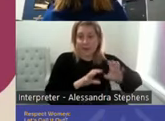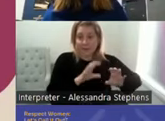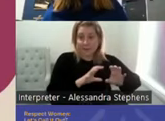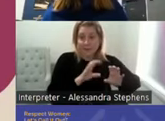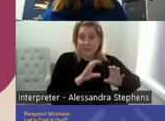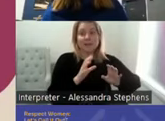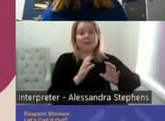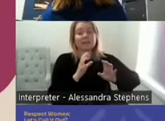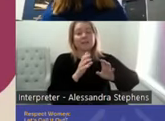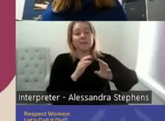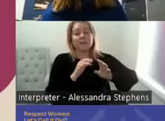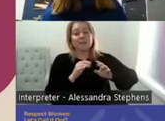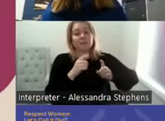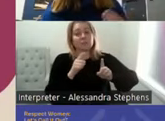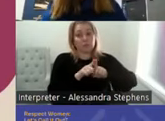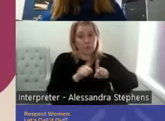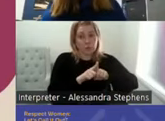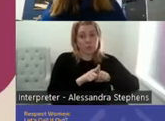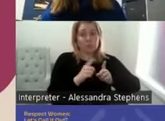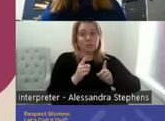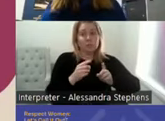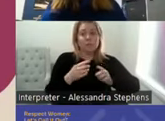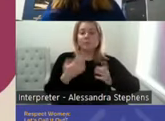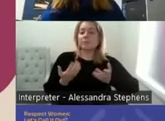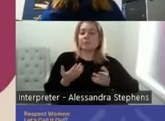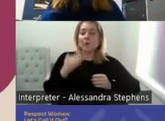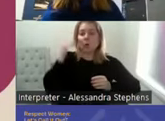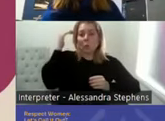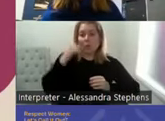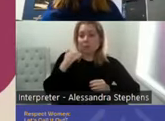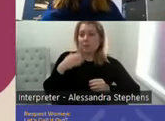We know that women are more likely to organize orgasm